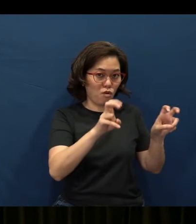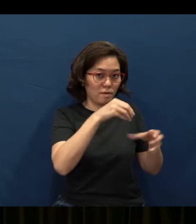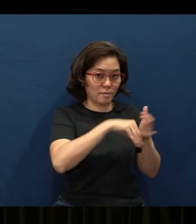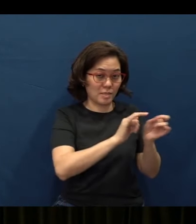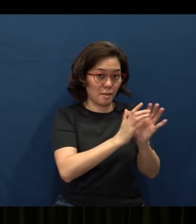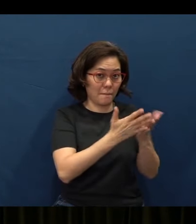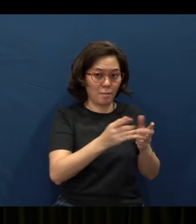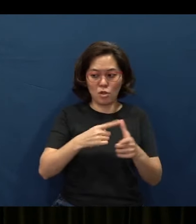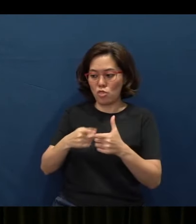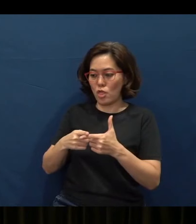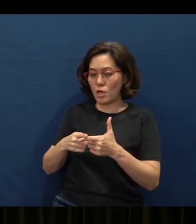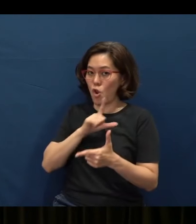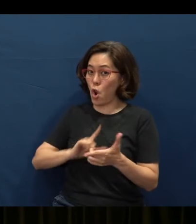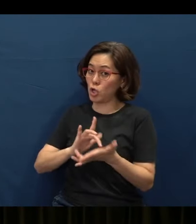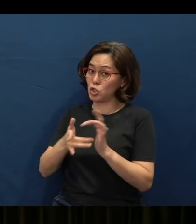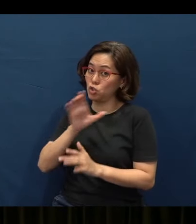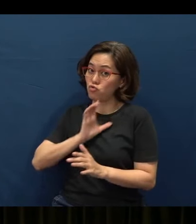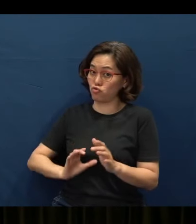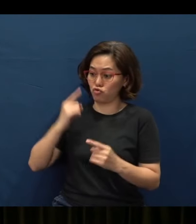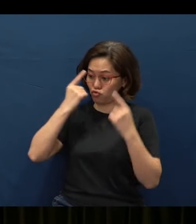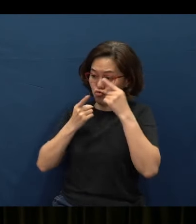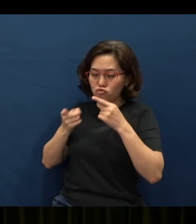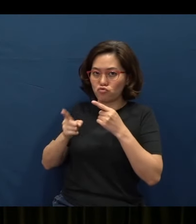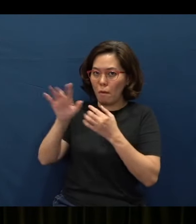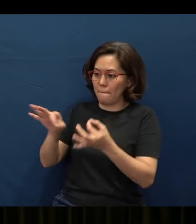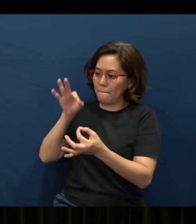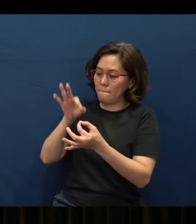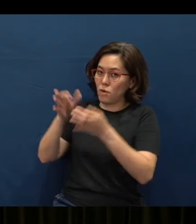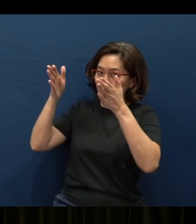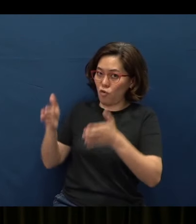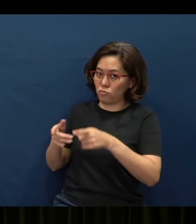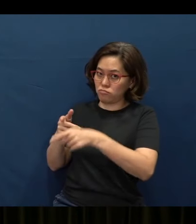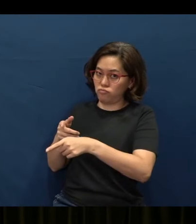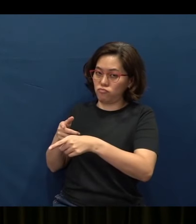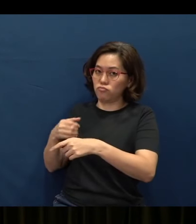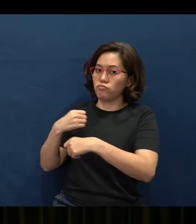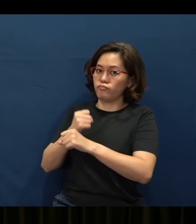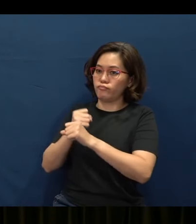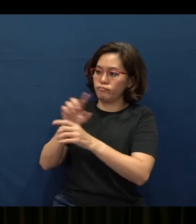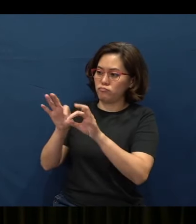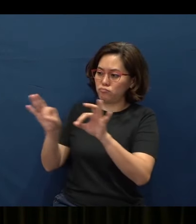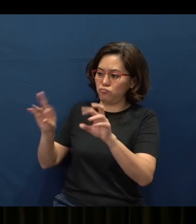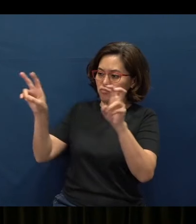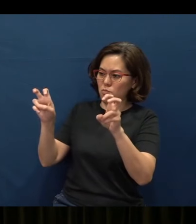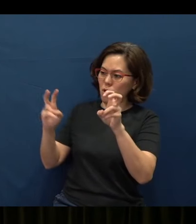then our Lord Jesus Christ will be considered the perfecter of Proverbs in the highest level.